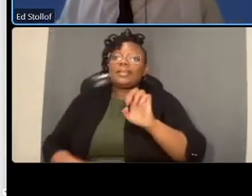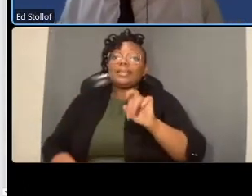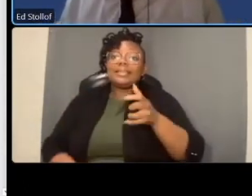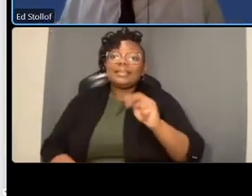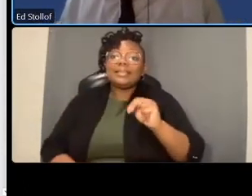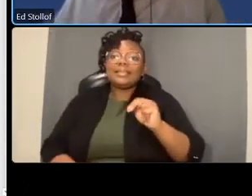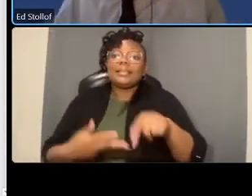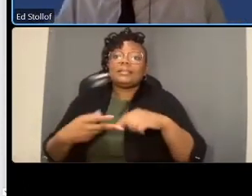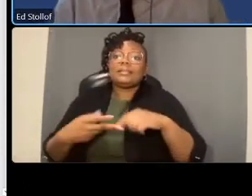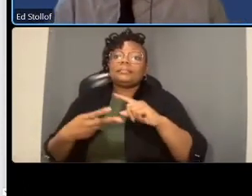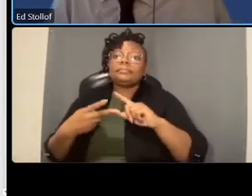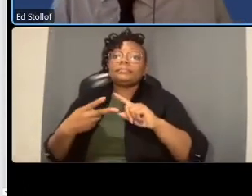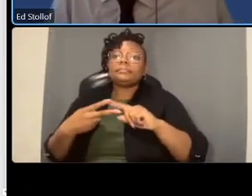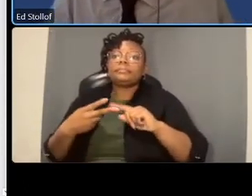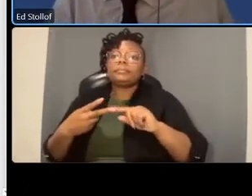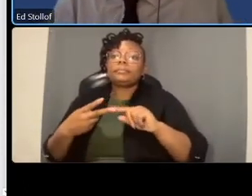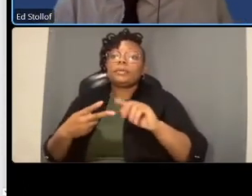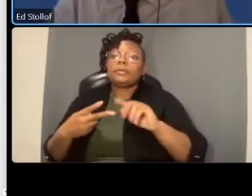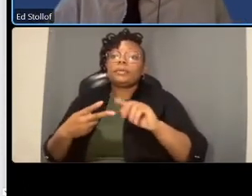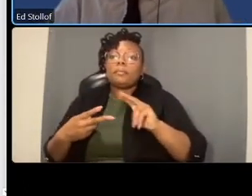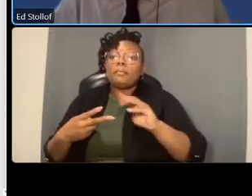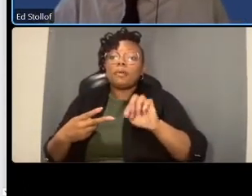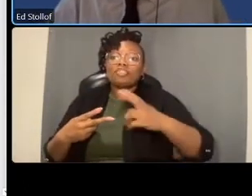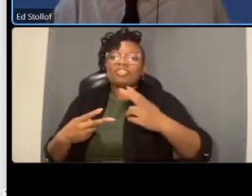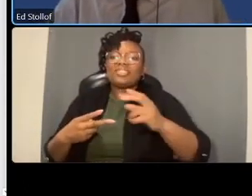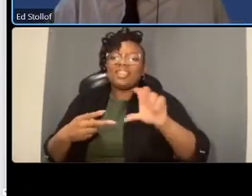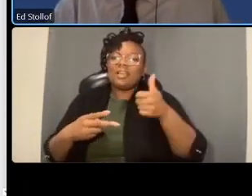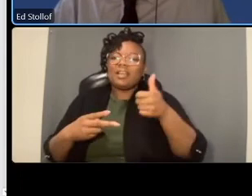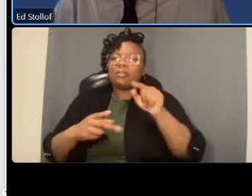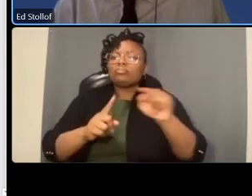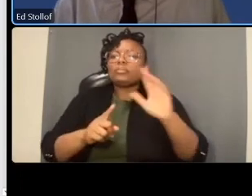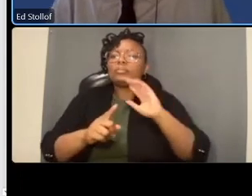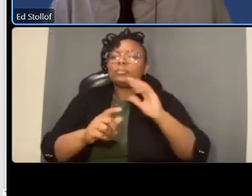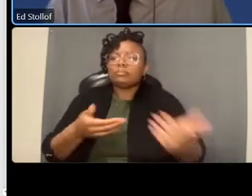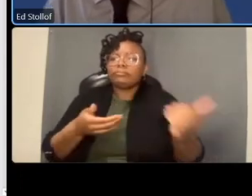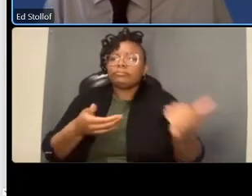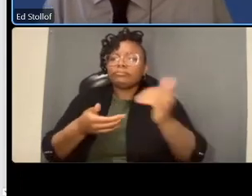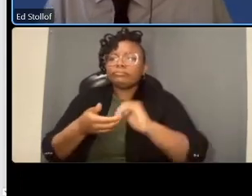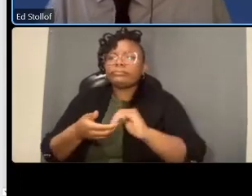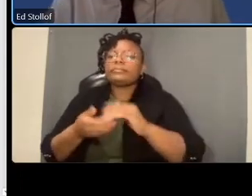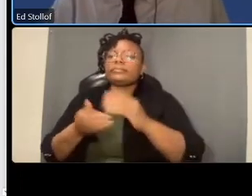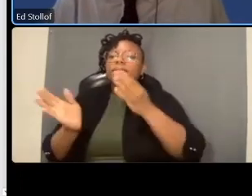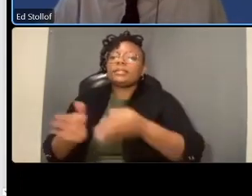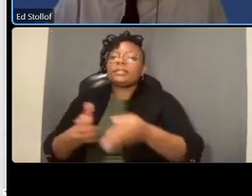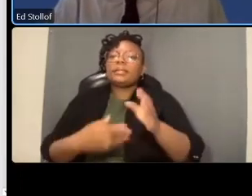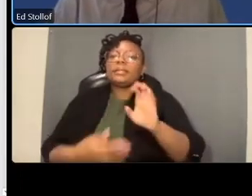school now so you know we'll be working with each of the schools as we progress with this project